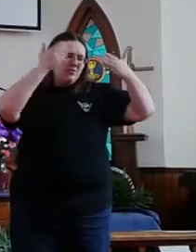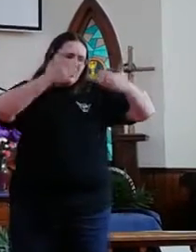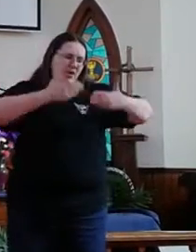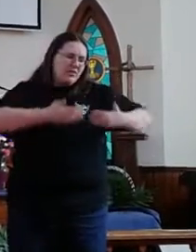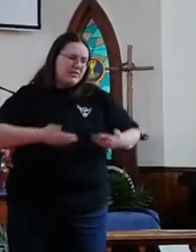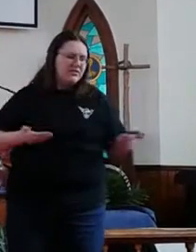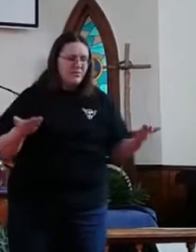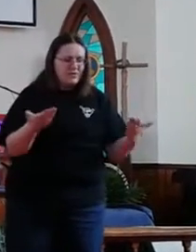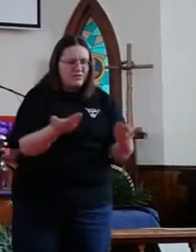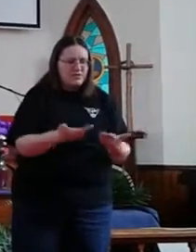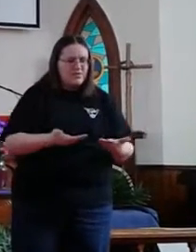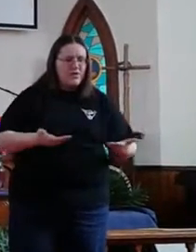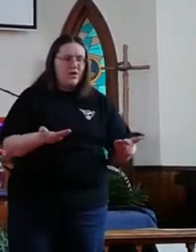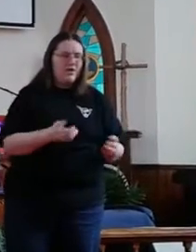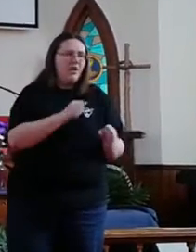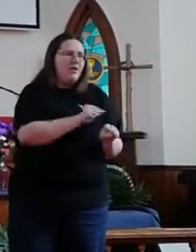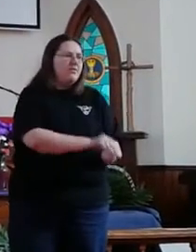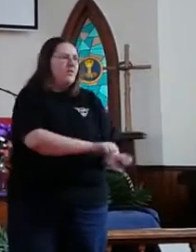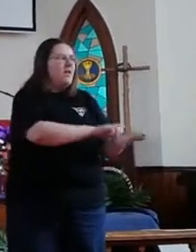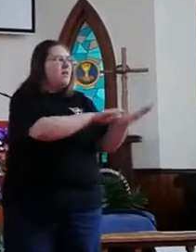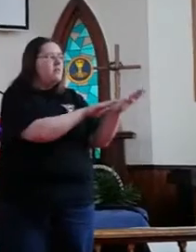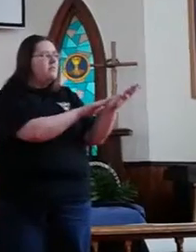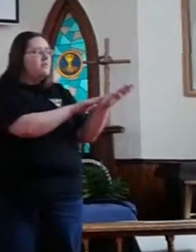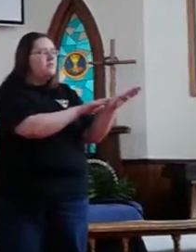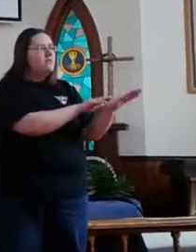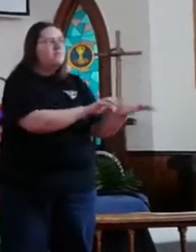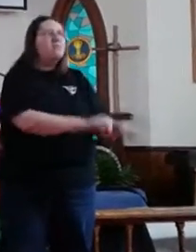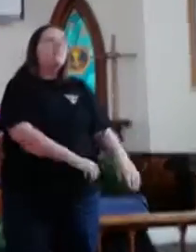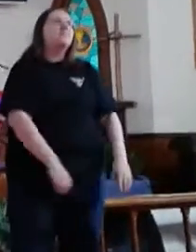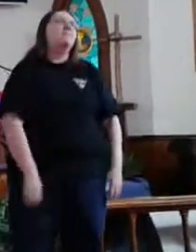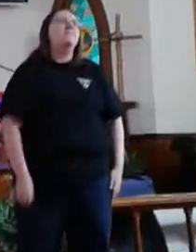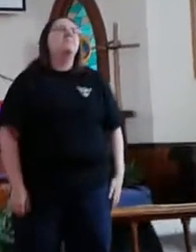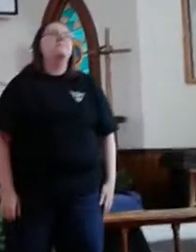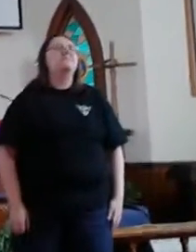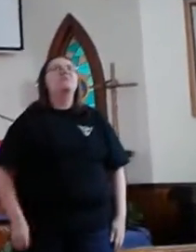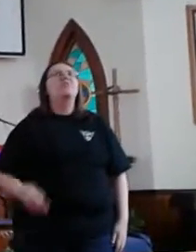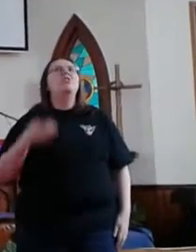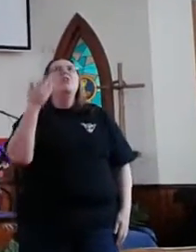Though darkness was strong on that hill